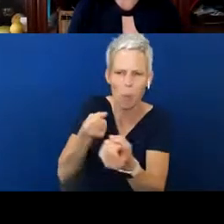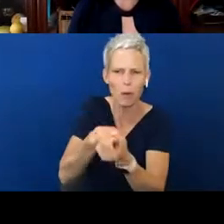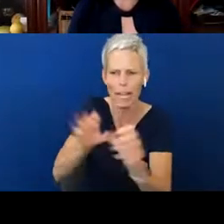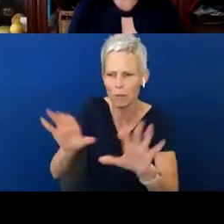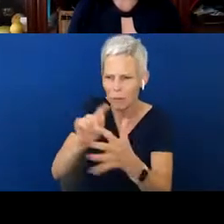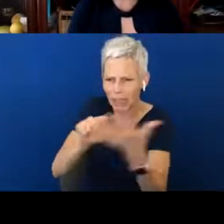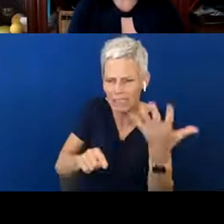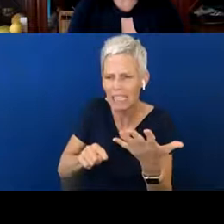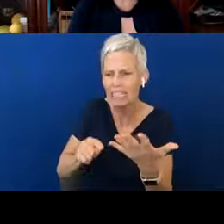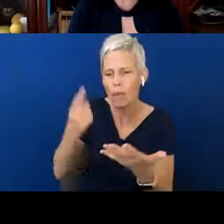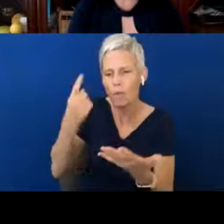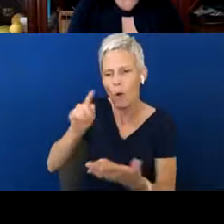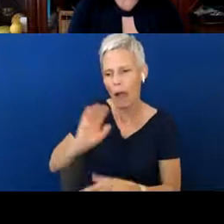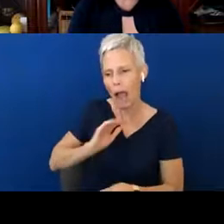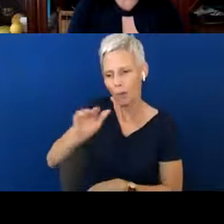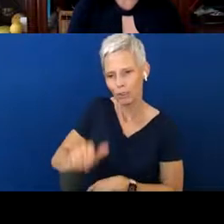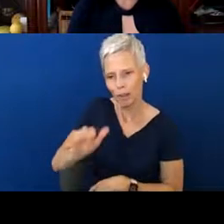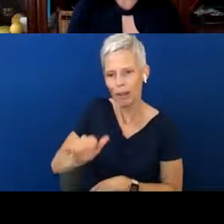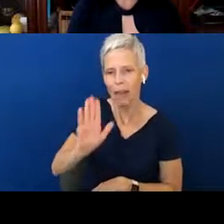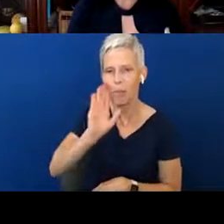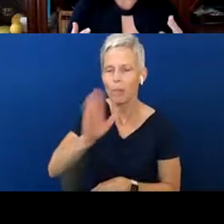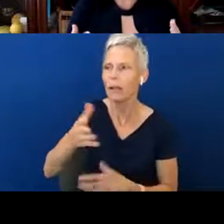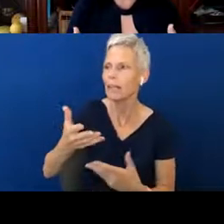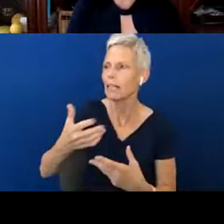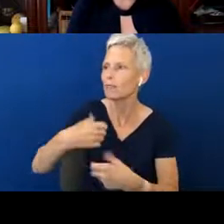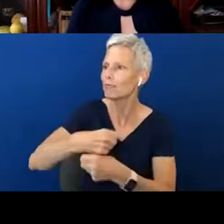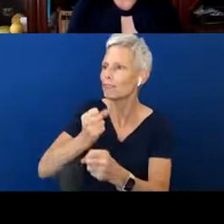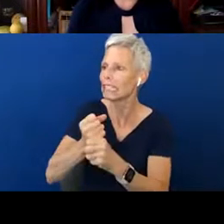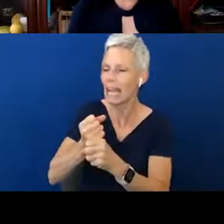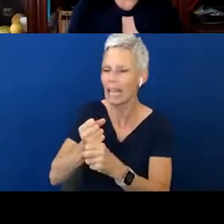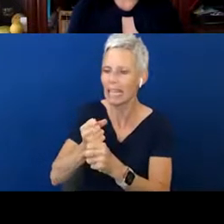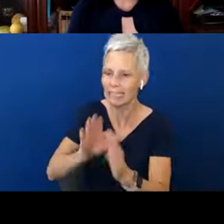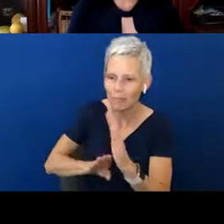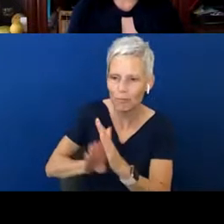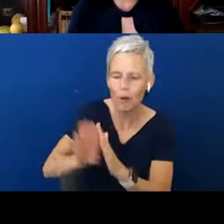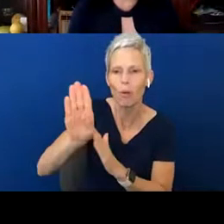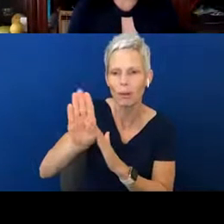that create growth in these areas and further development.